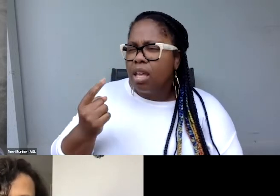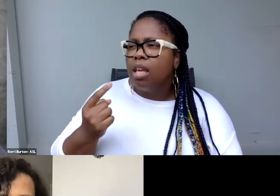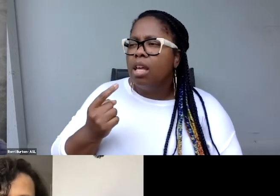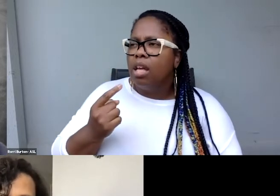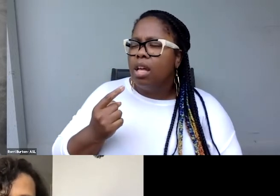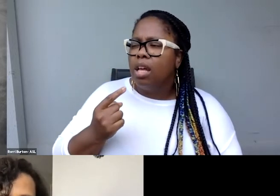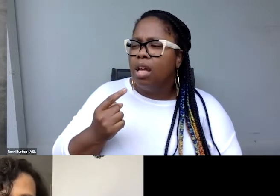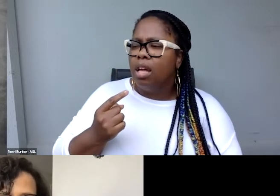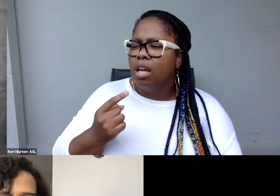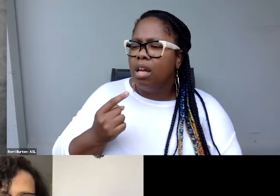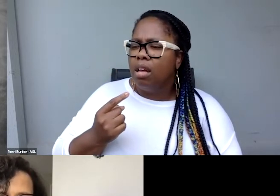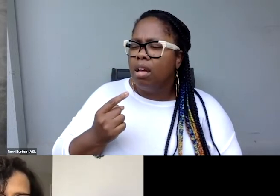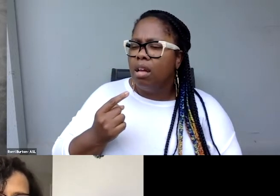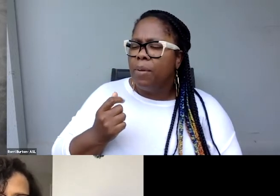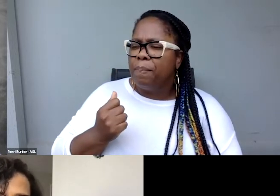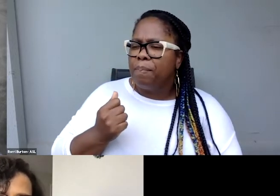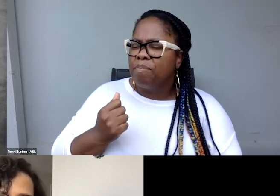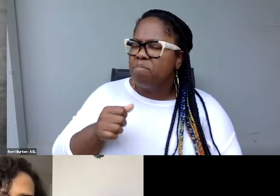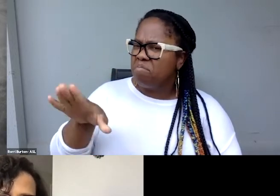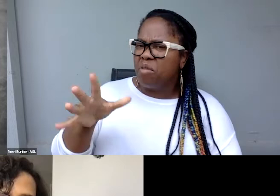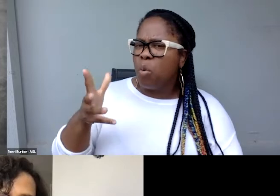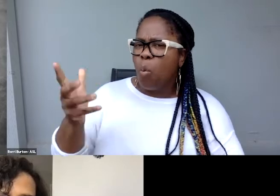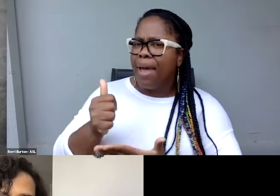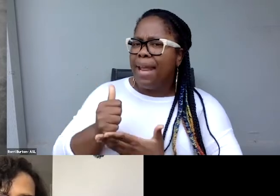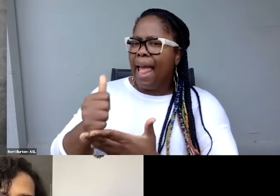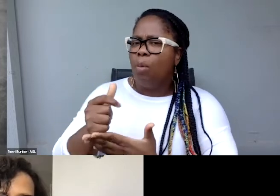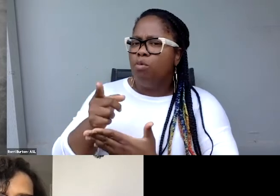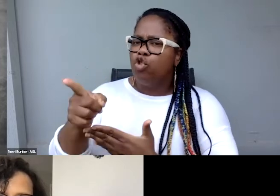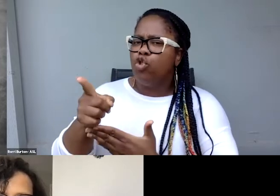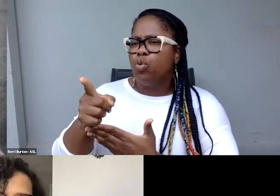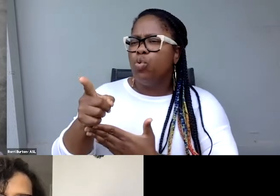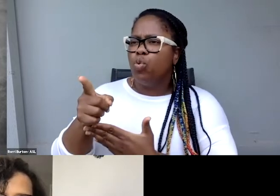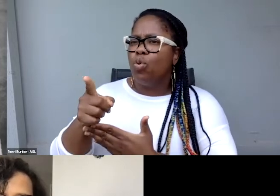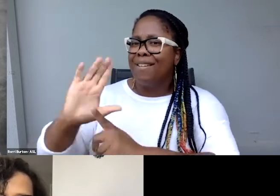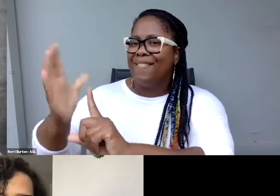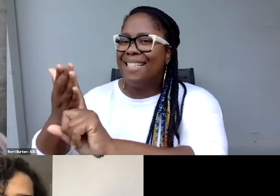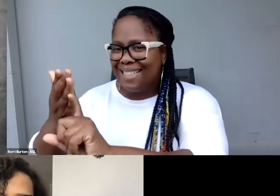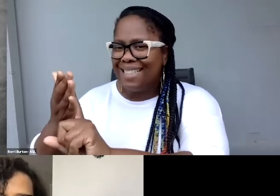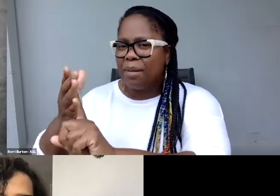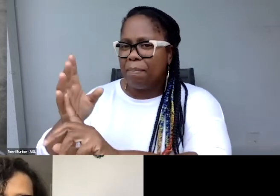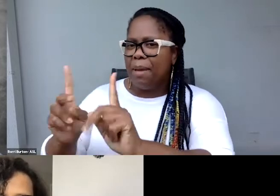but what would you say helped you get buy in for what began as your sort of personal